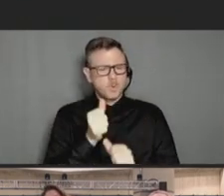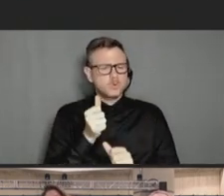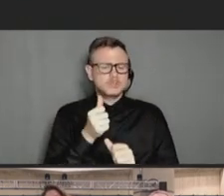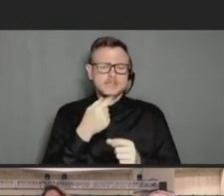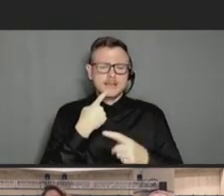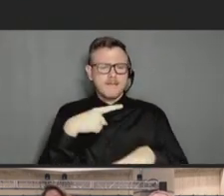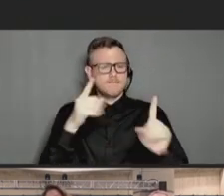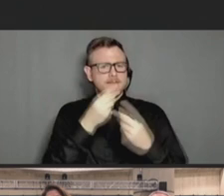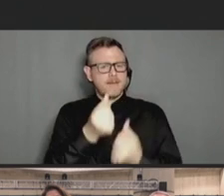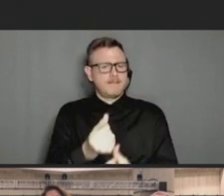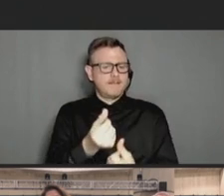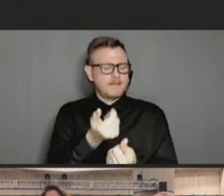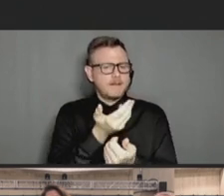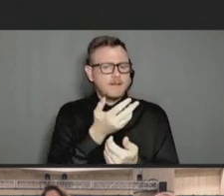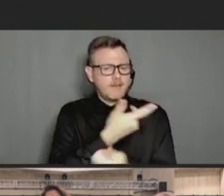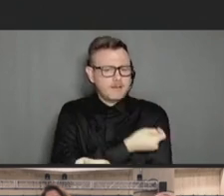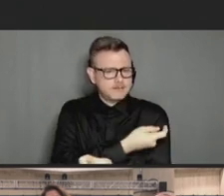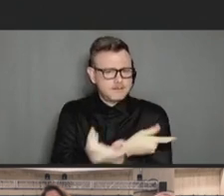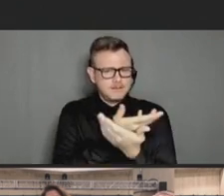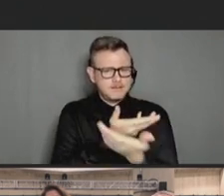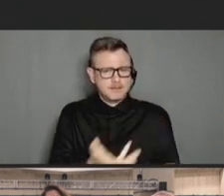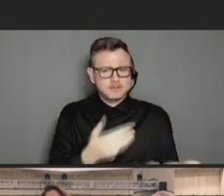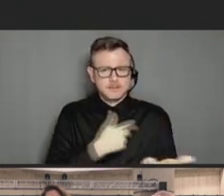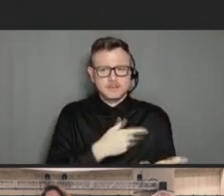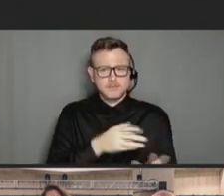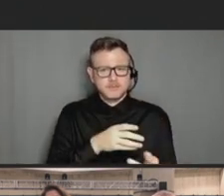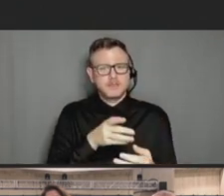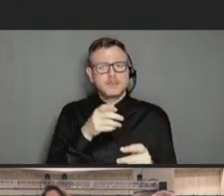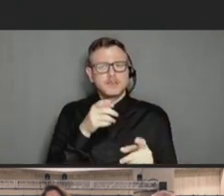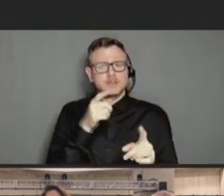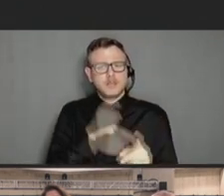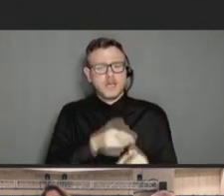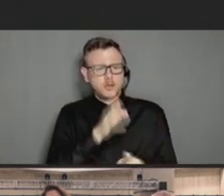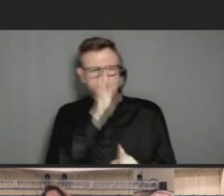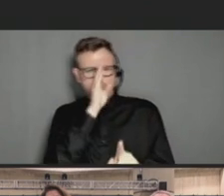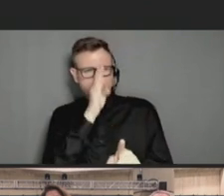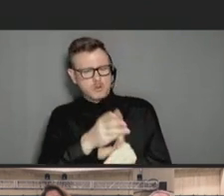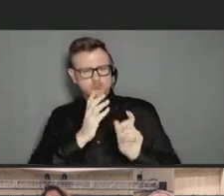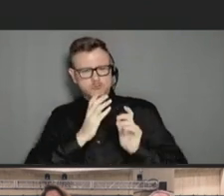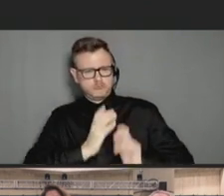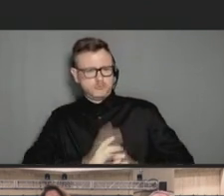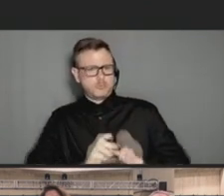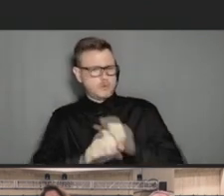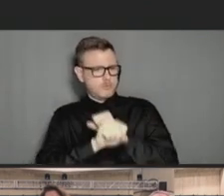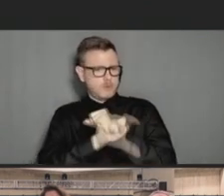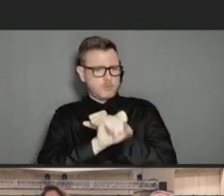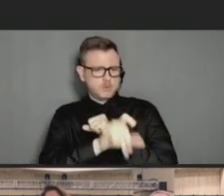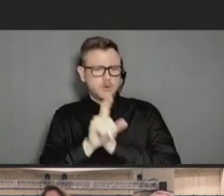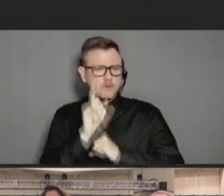seen in a while has been some of the directs to consumer marketing for the shingles vaccine.